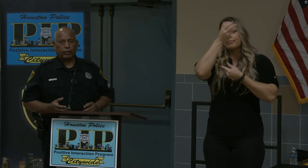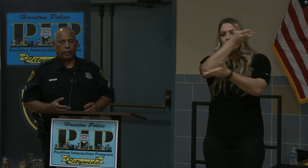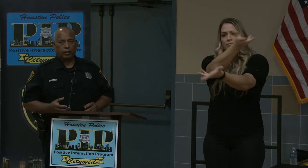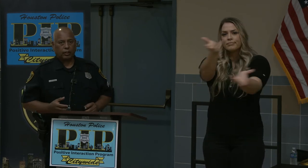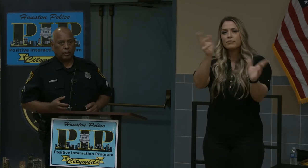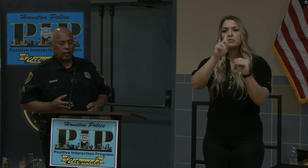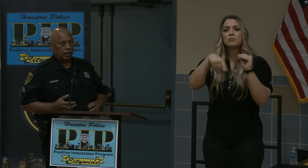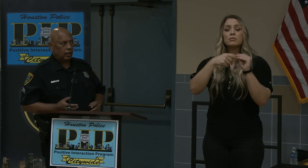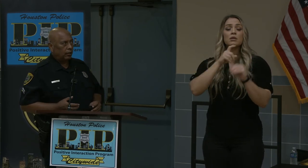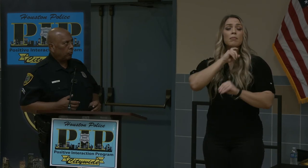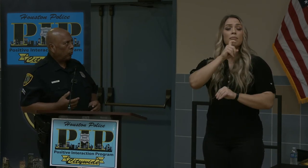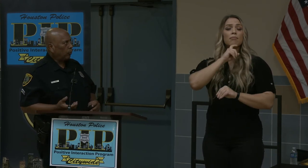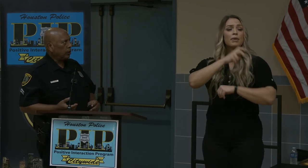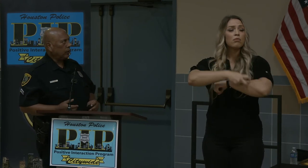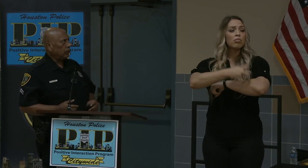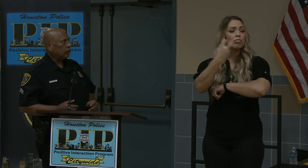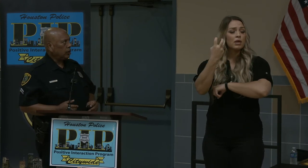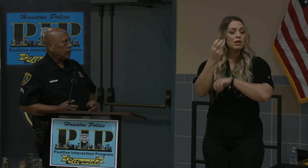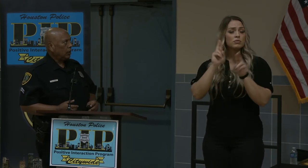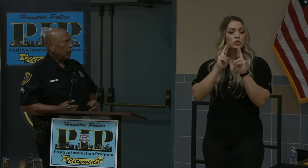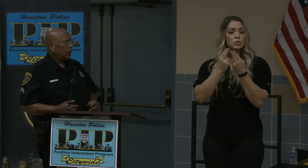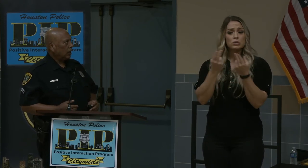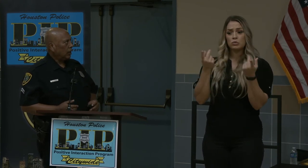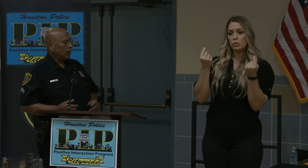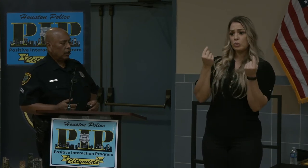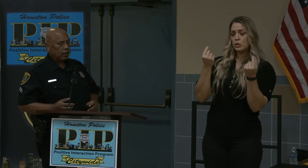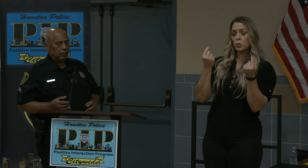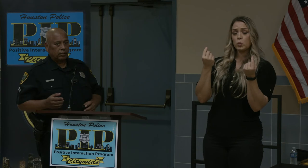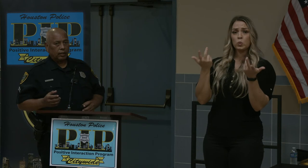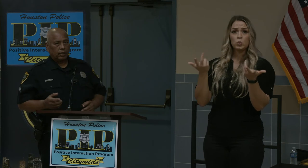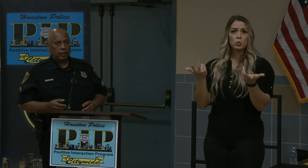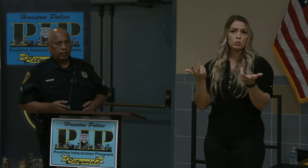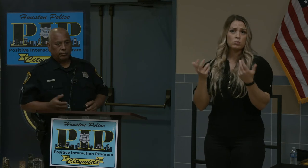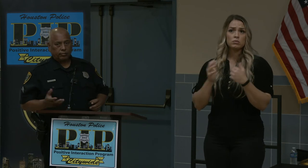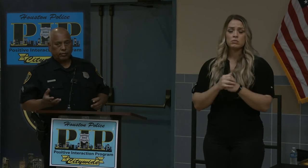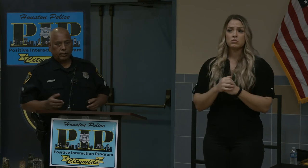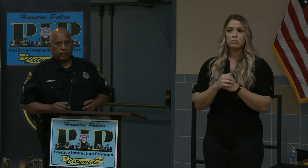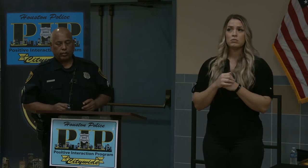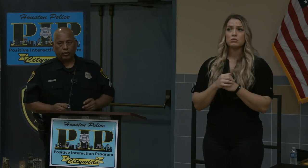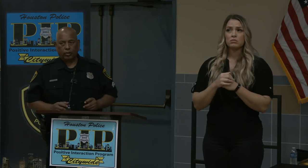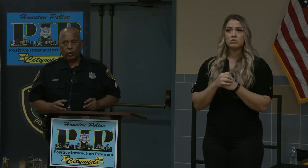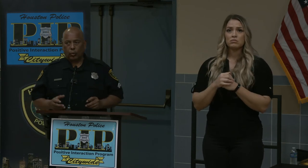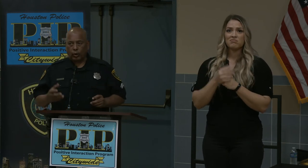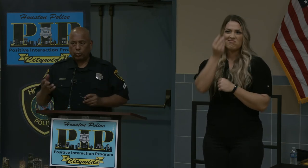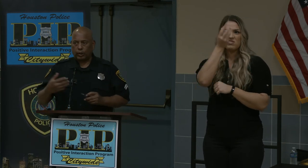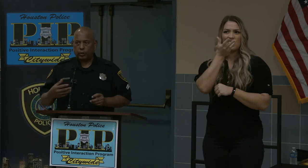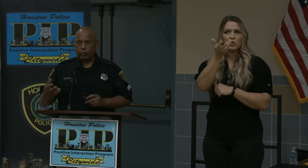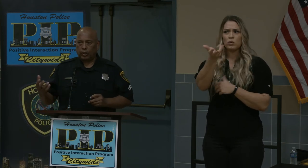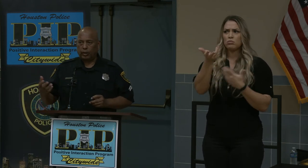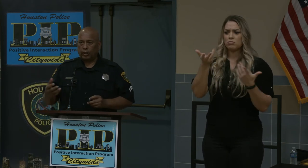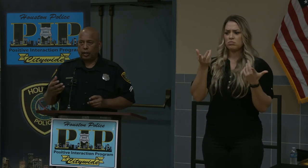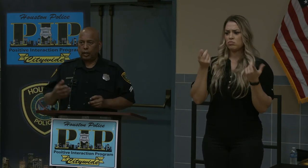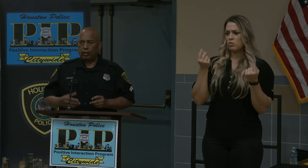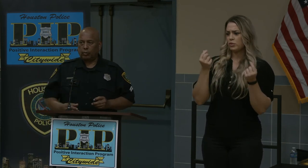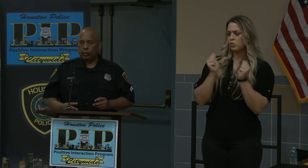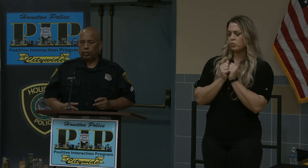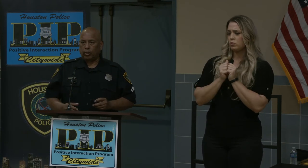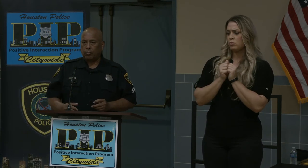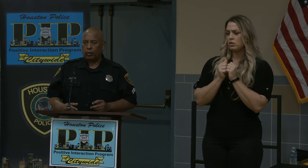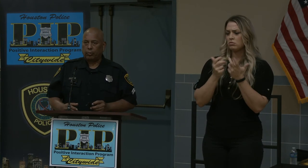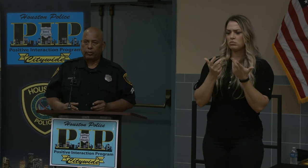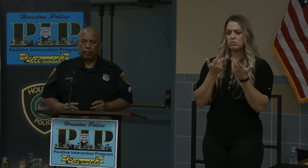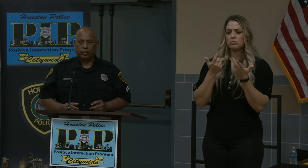unit what we do and just let you know what we do with with the scrap metal businesses